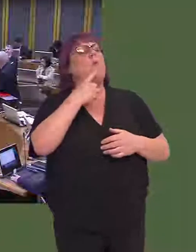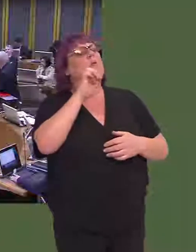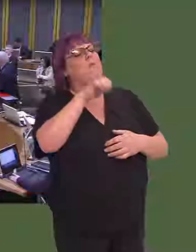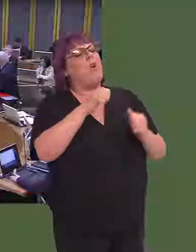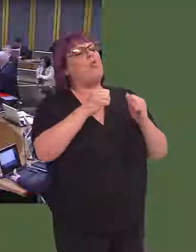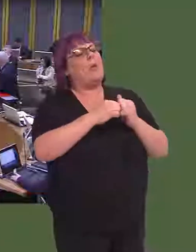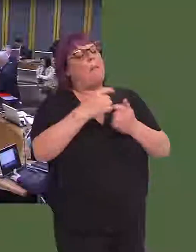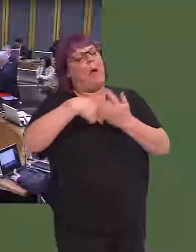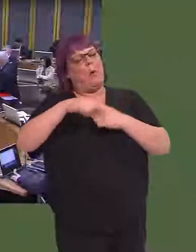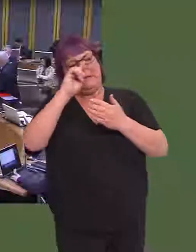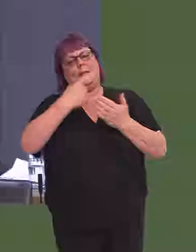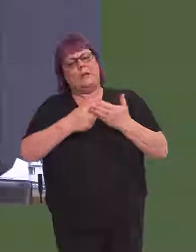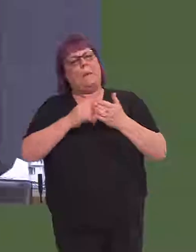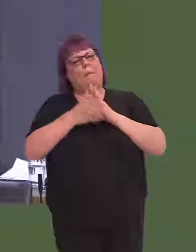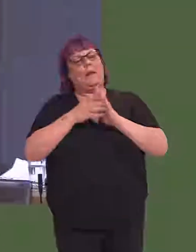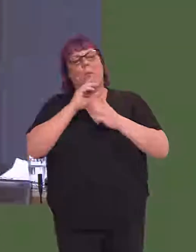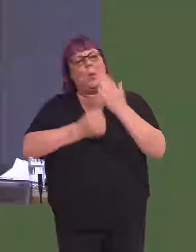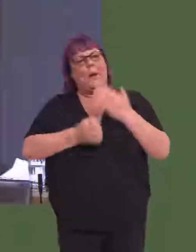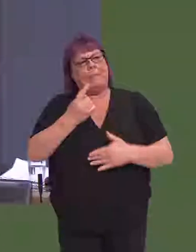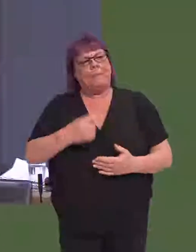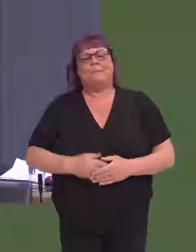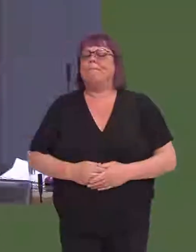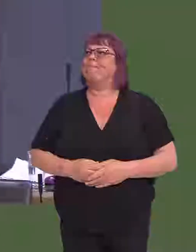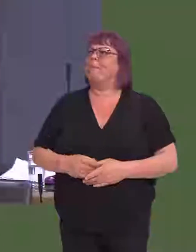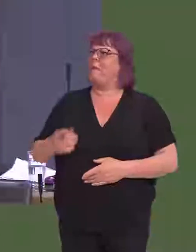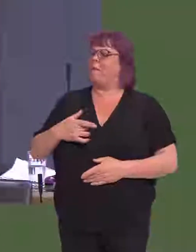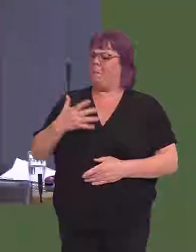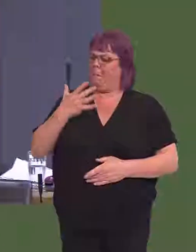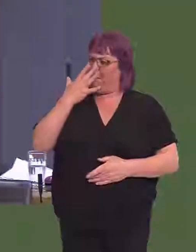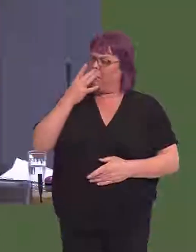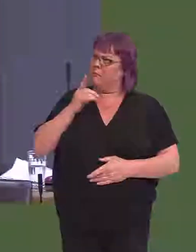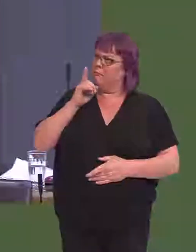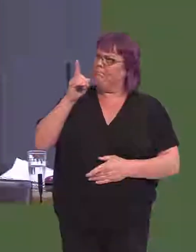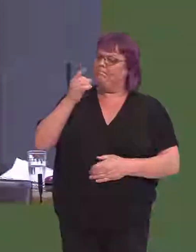Leanne Wood AM: It's absurd and embarrassing in equal measure that this Government chooses